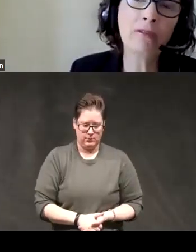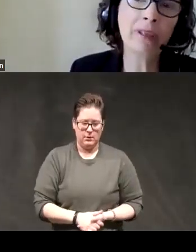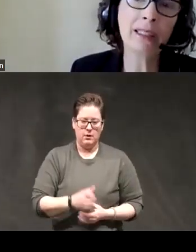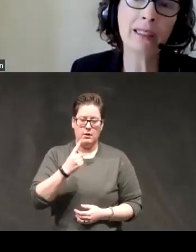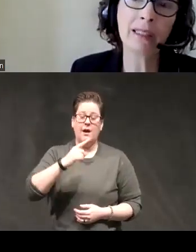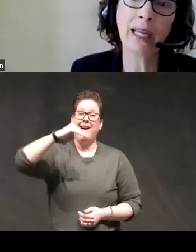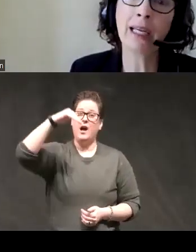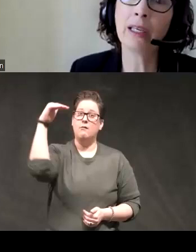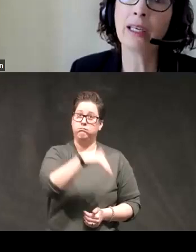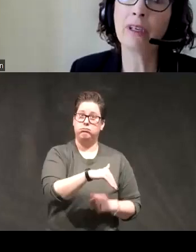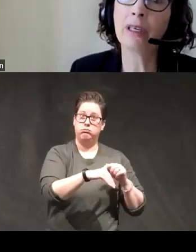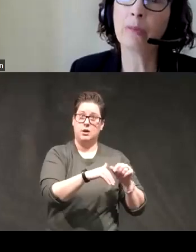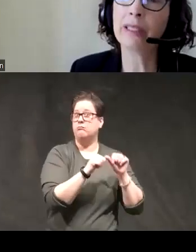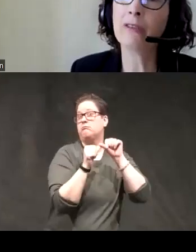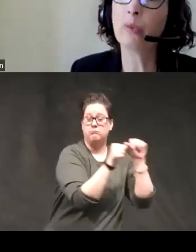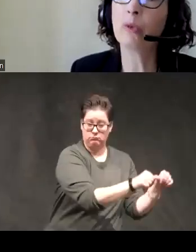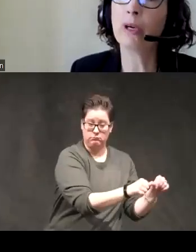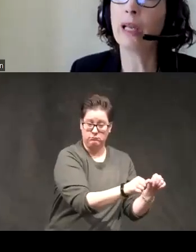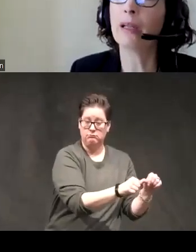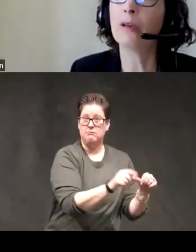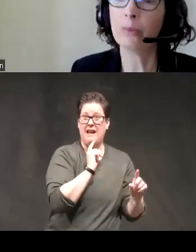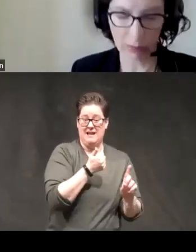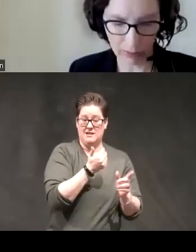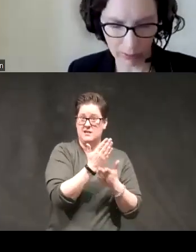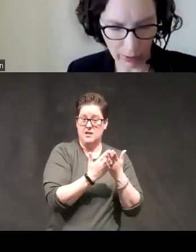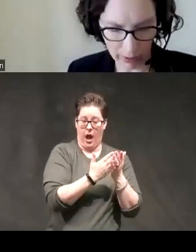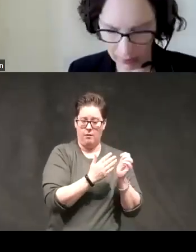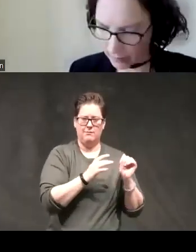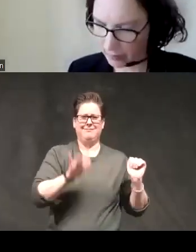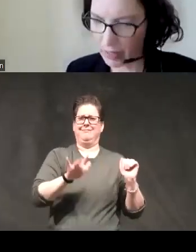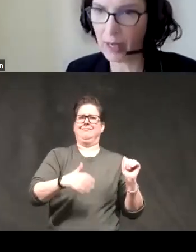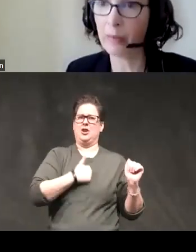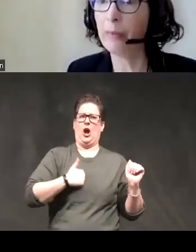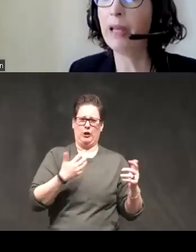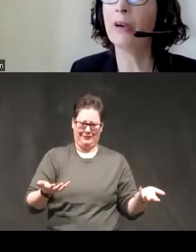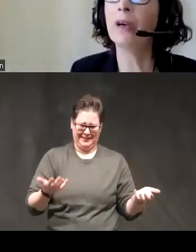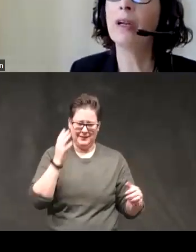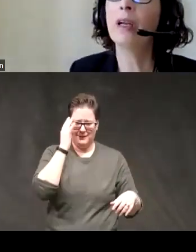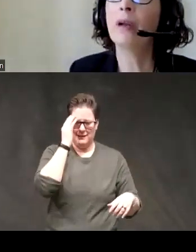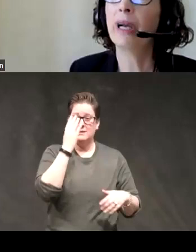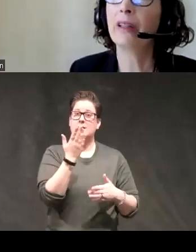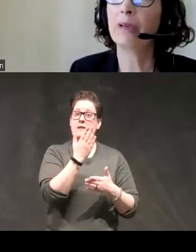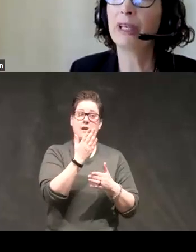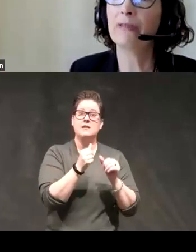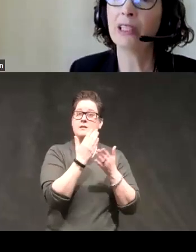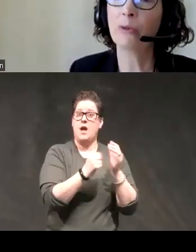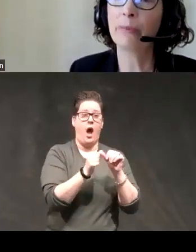is sustained and even by self-report oops sorry uh better by the three-month follow-up